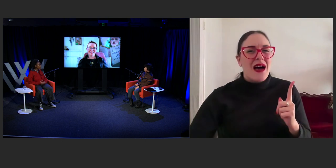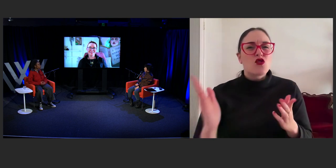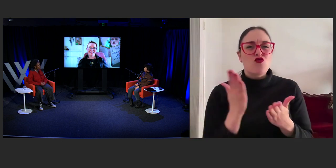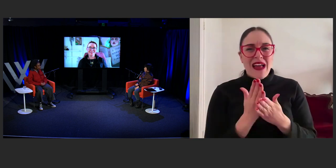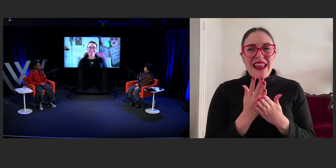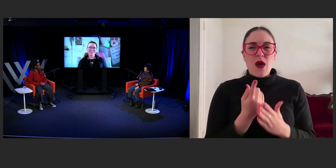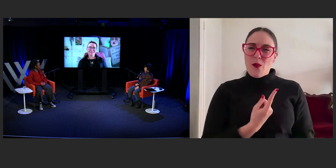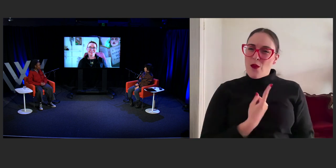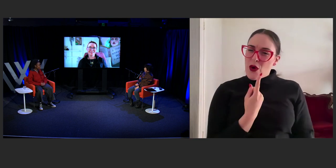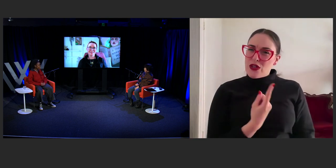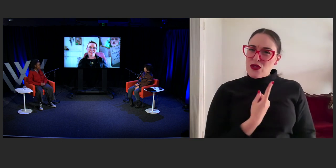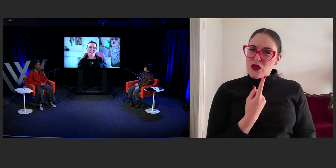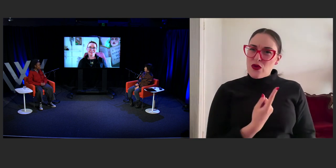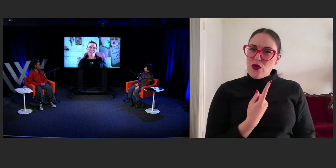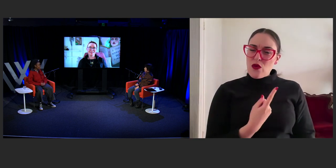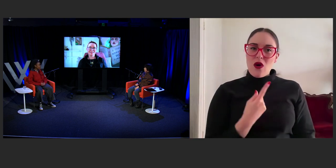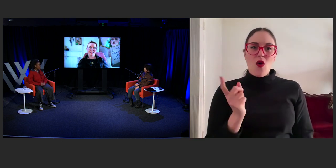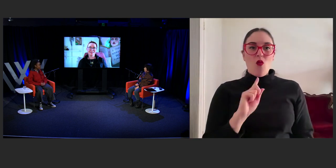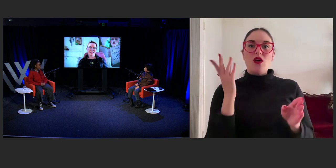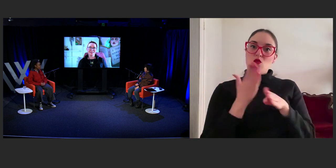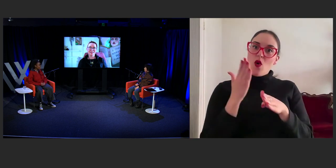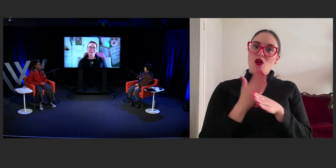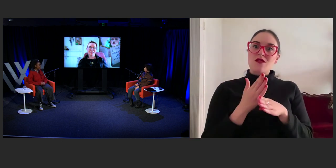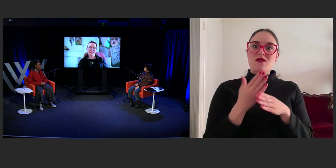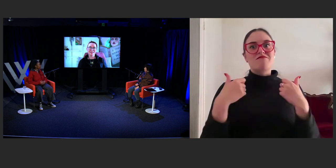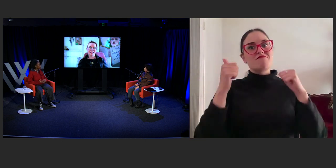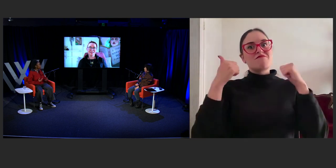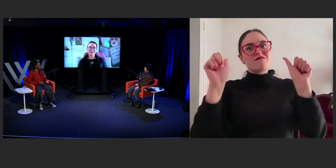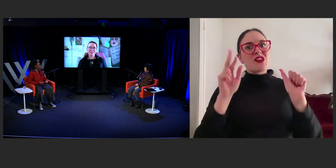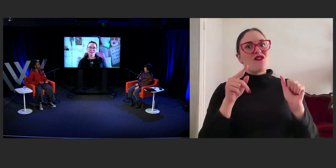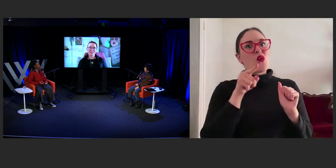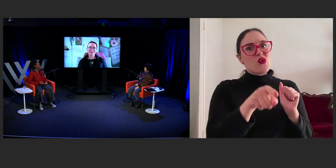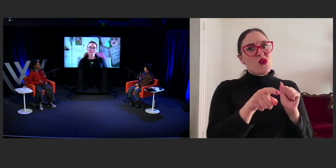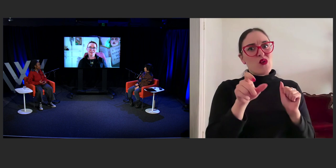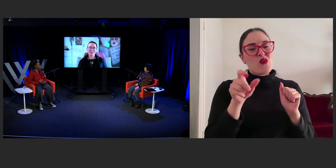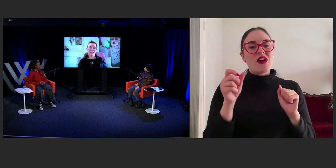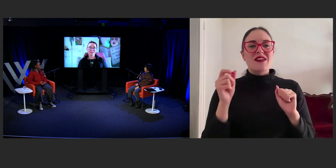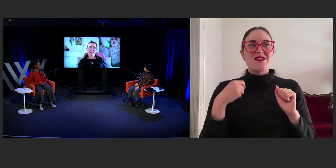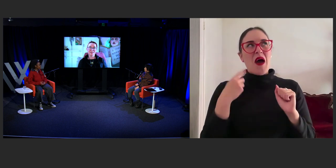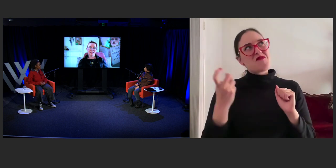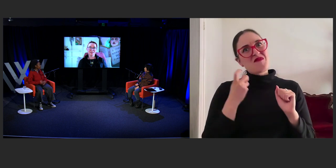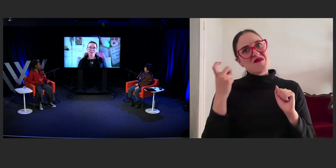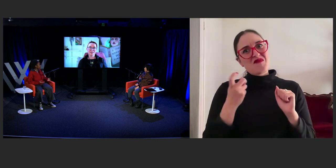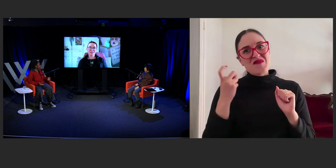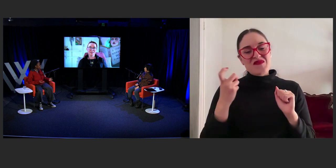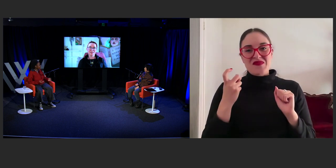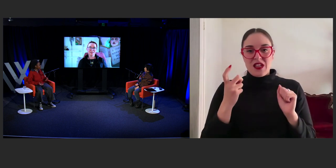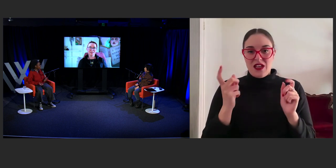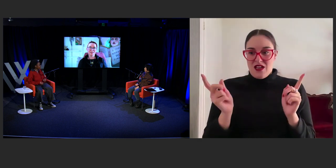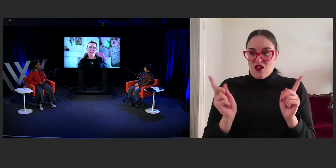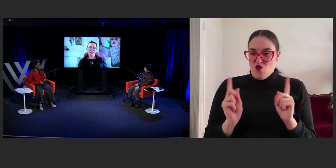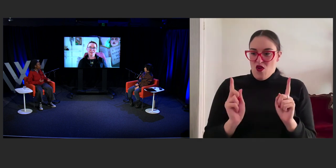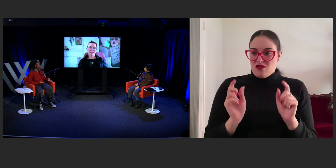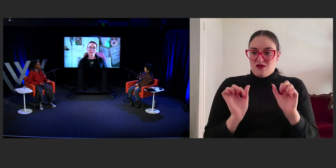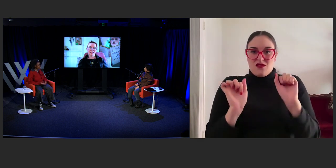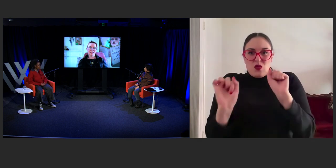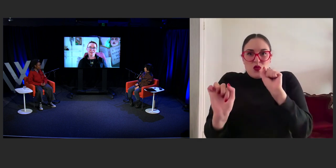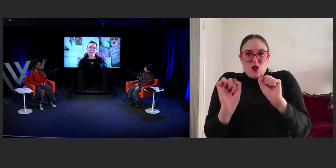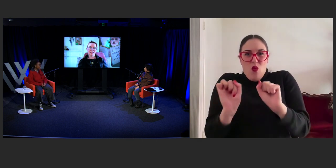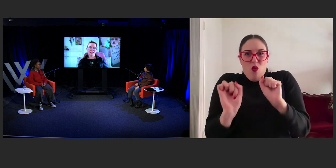what works for you and what doesn't. So, I'm really curious to know what it is, about your respective kind of approaches to writing